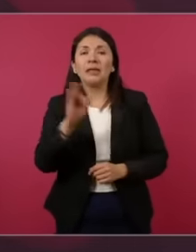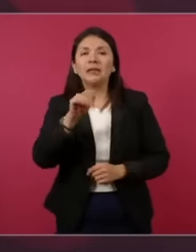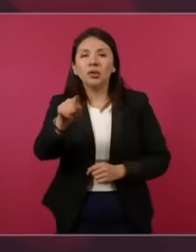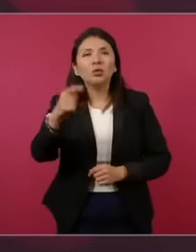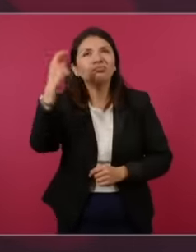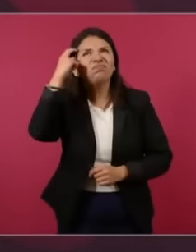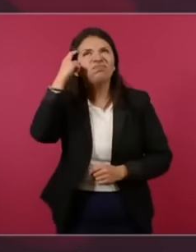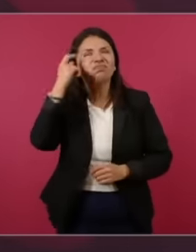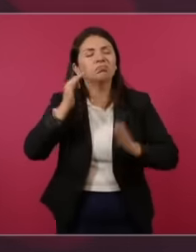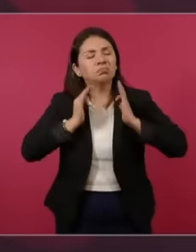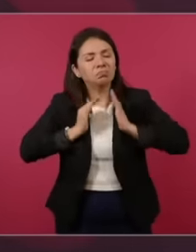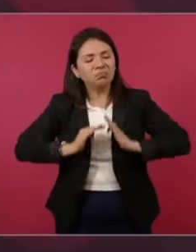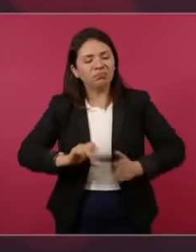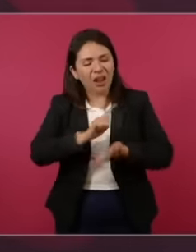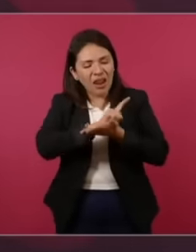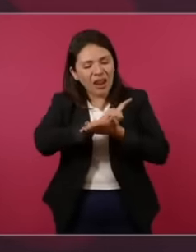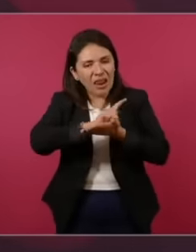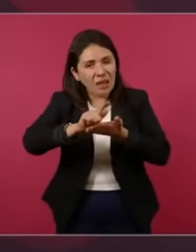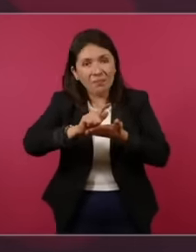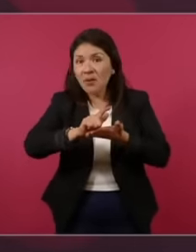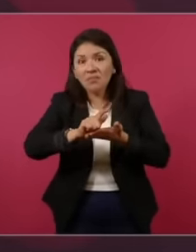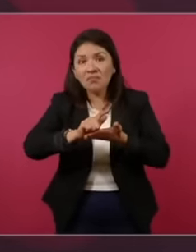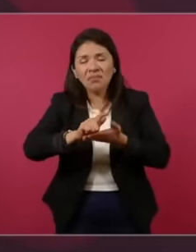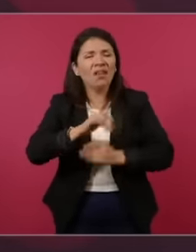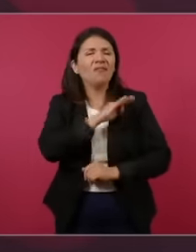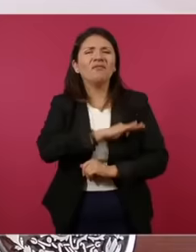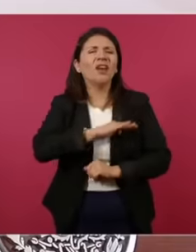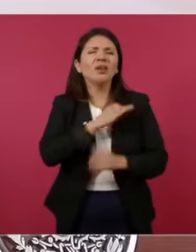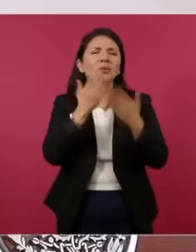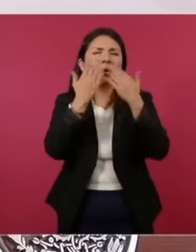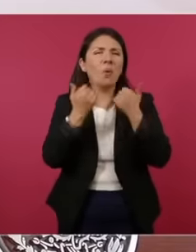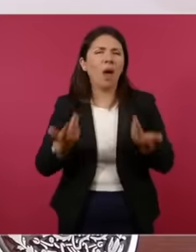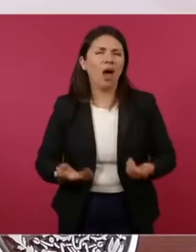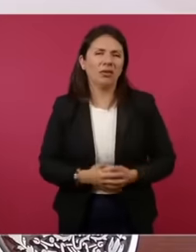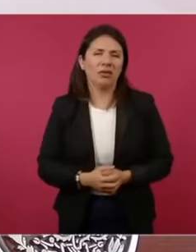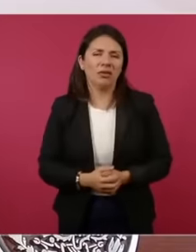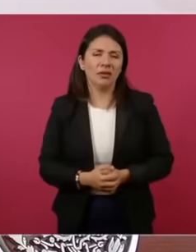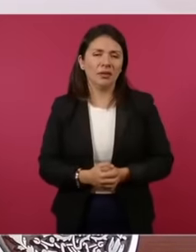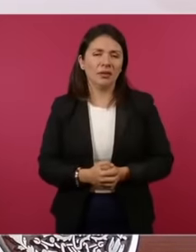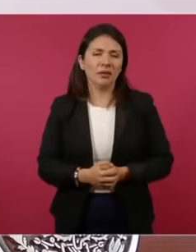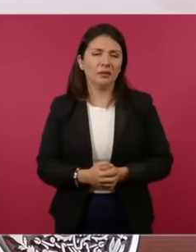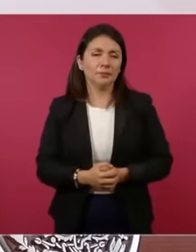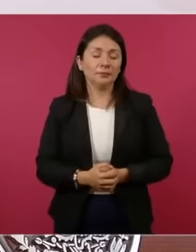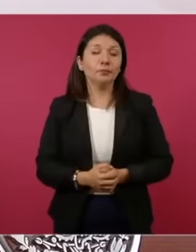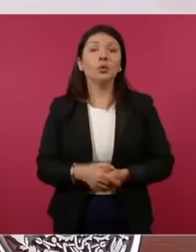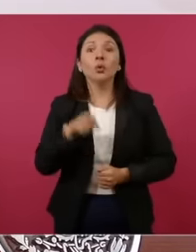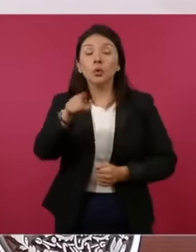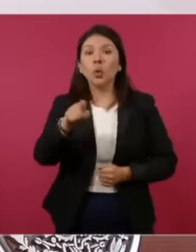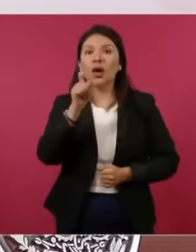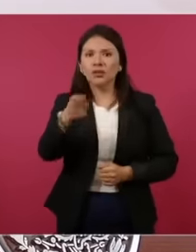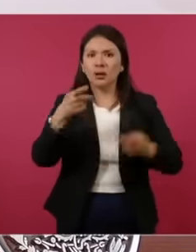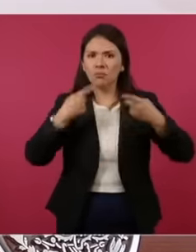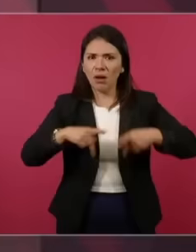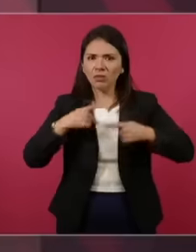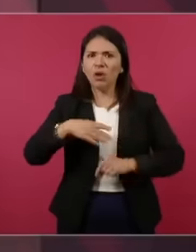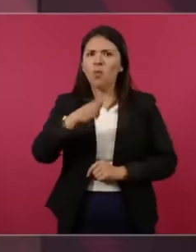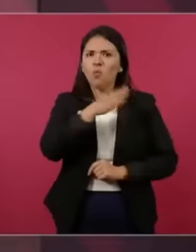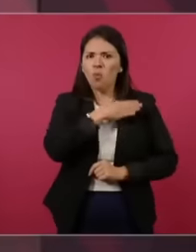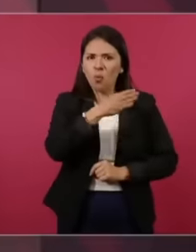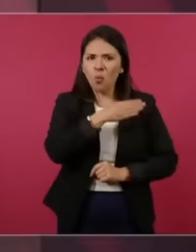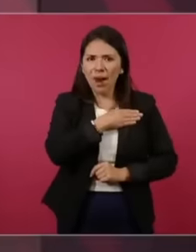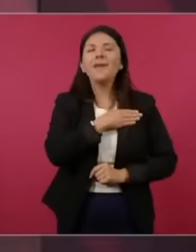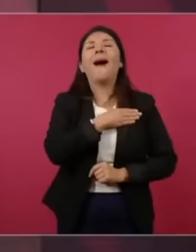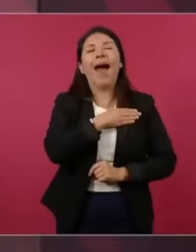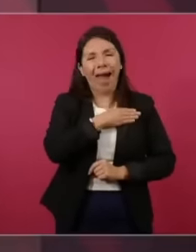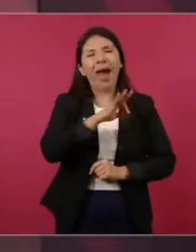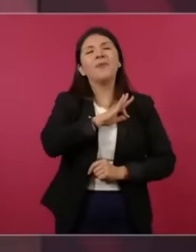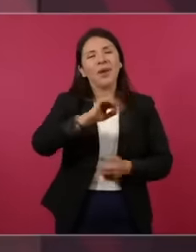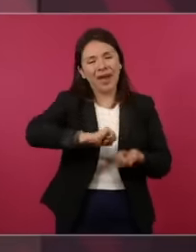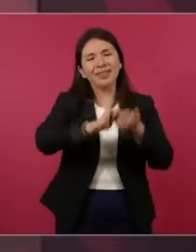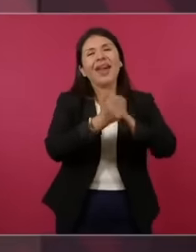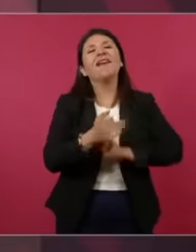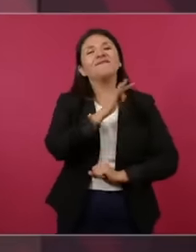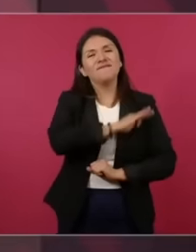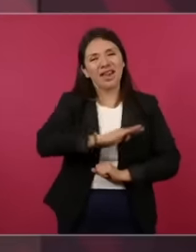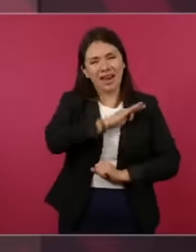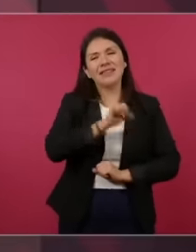clear conscience. Only by being good can we be happy.